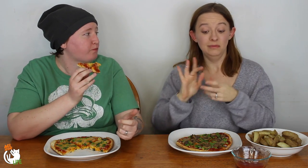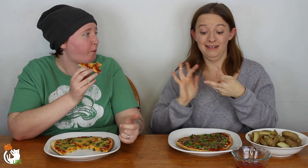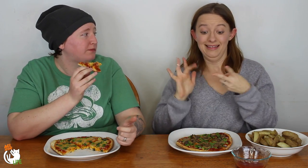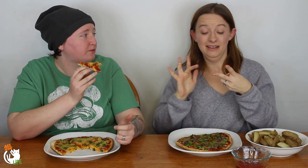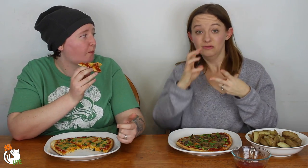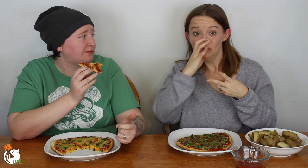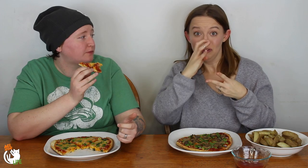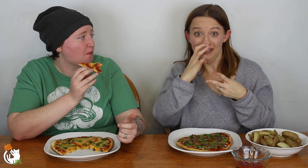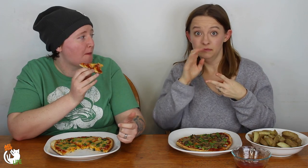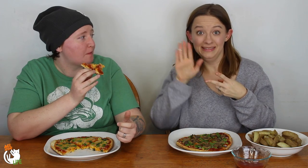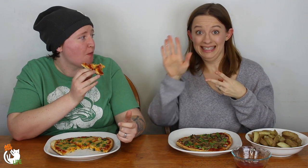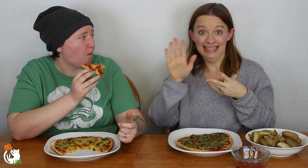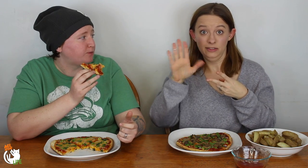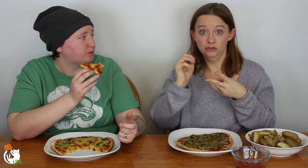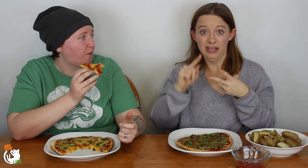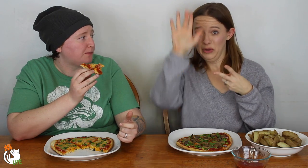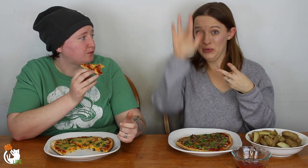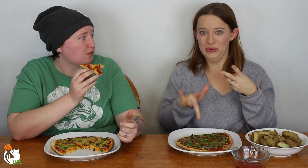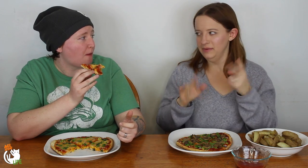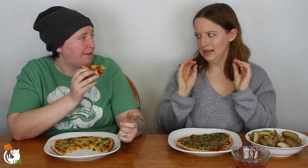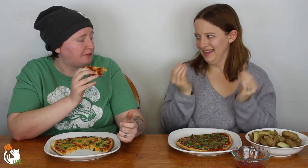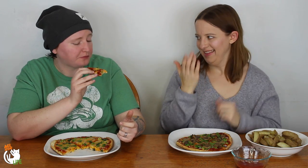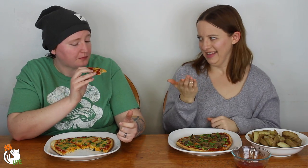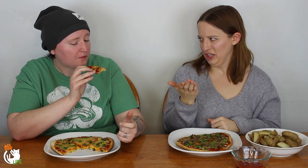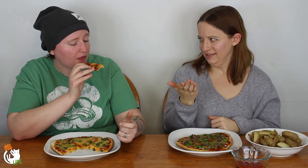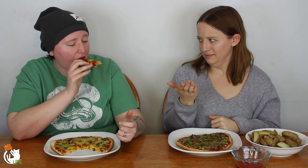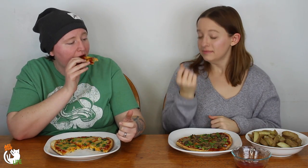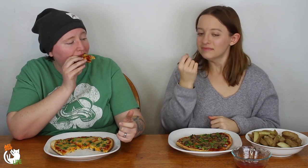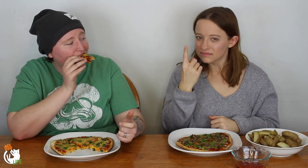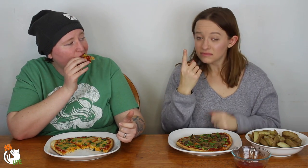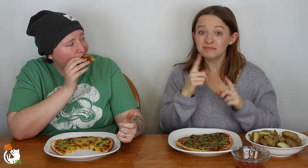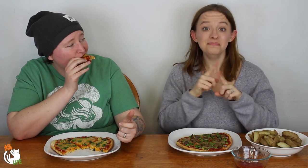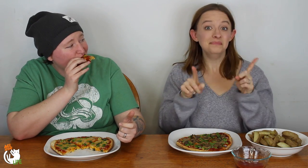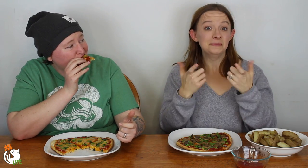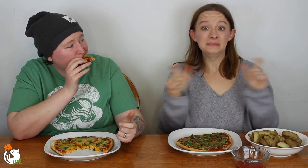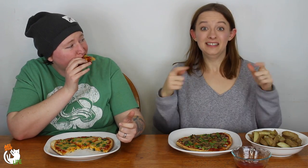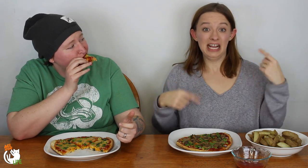So, if you click on "strict", his channel is totally blank. Like there's nothing there.